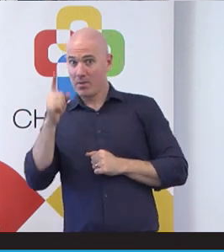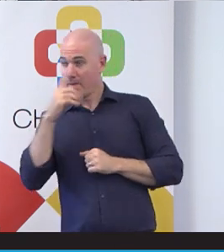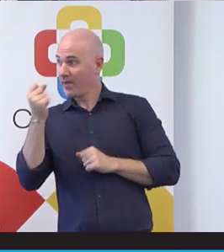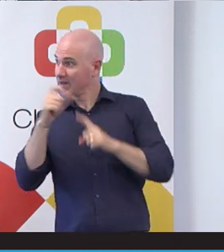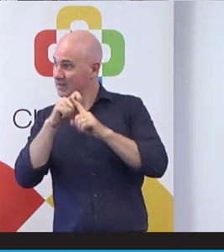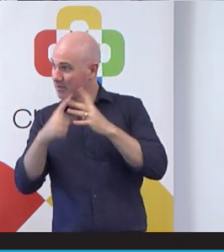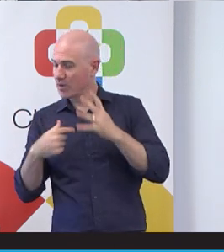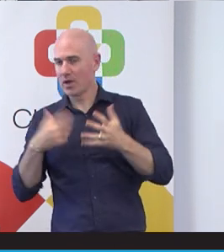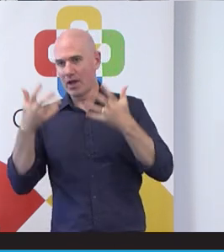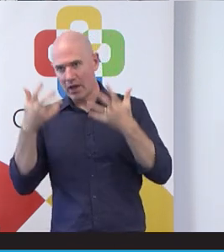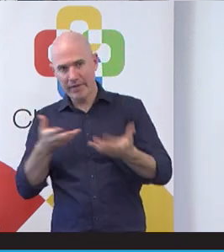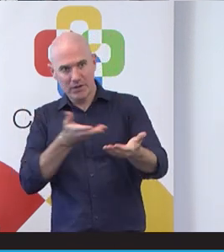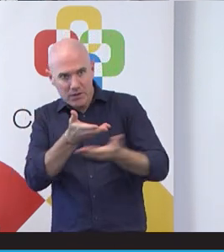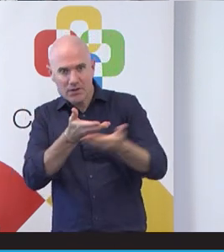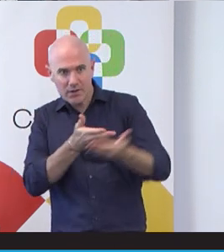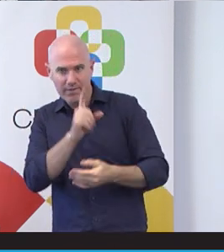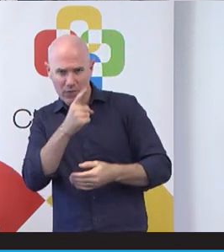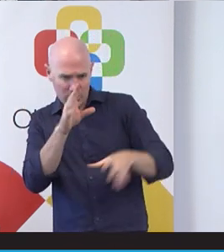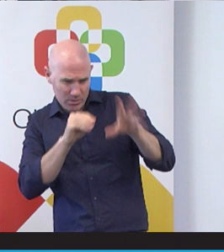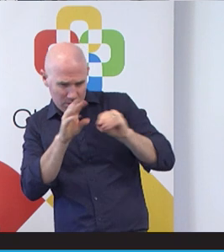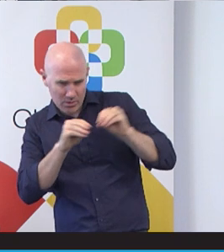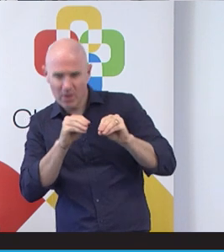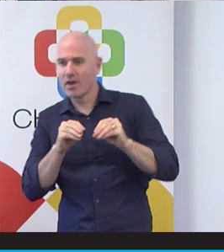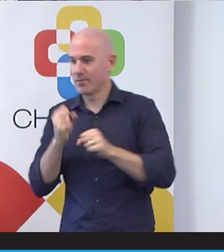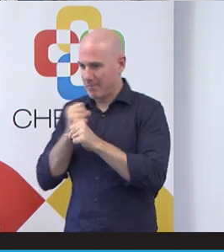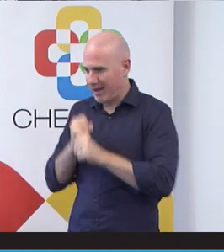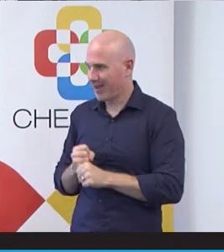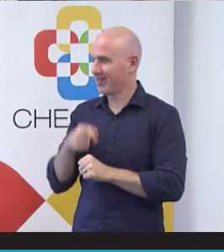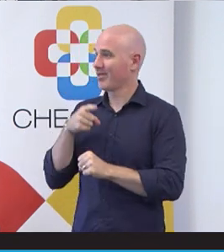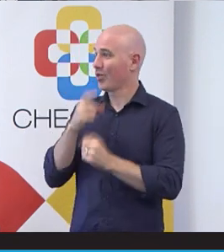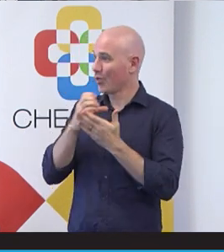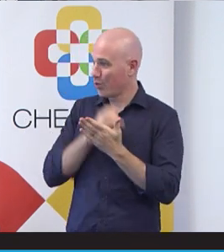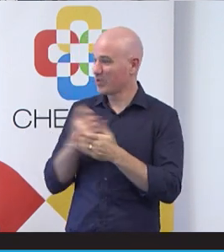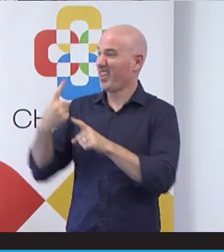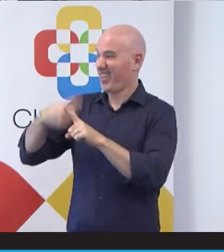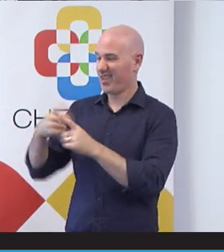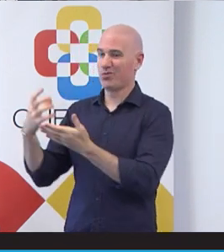we did the same when we developed the resources, so we worked with lots and lots of people with